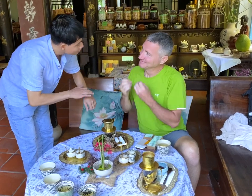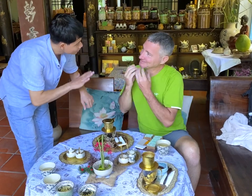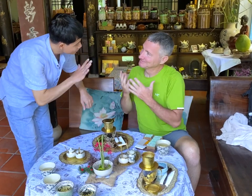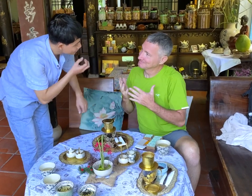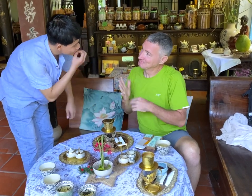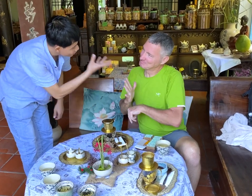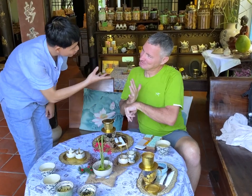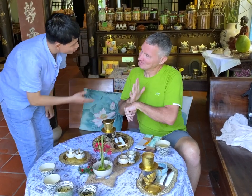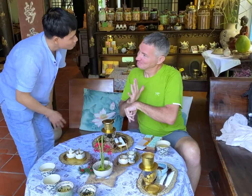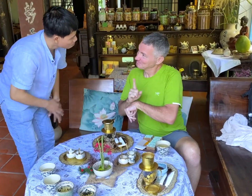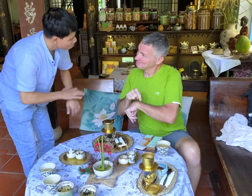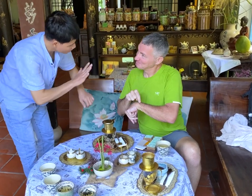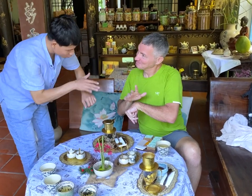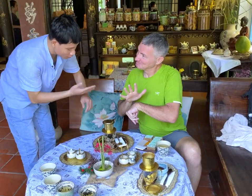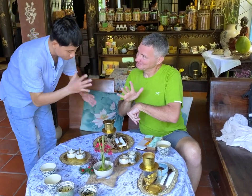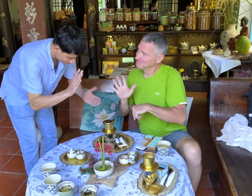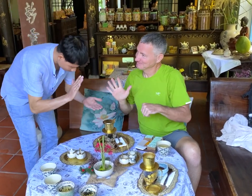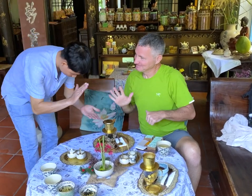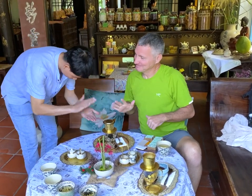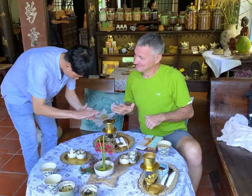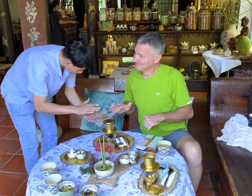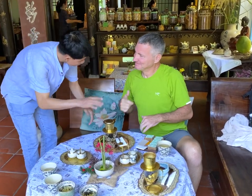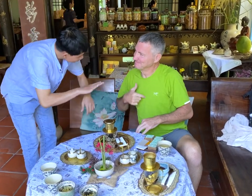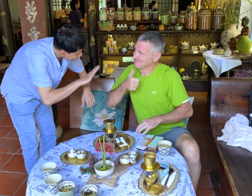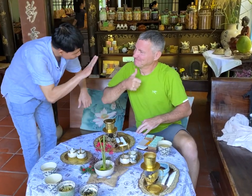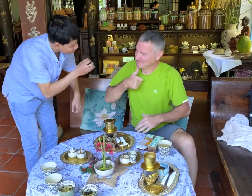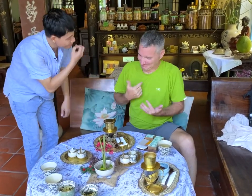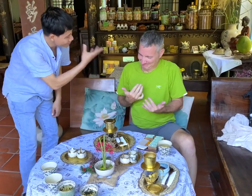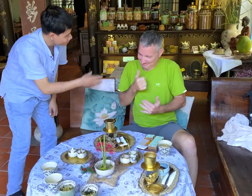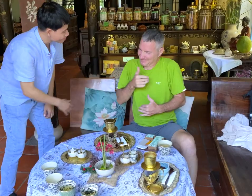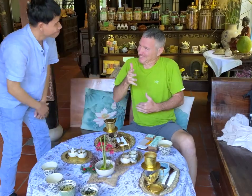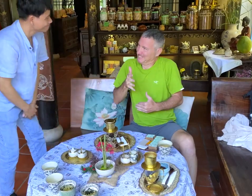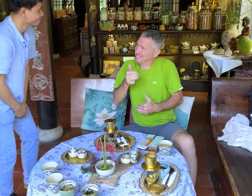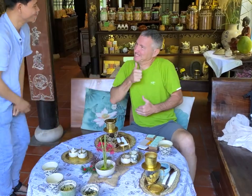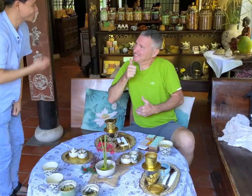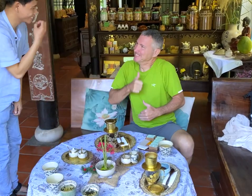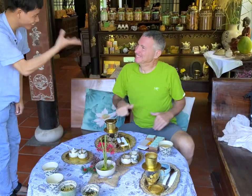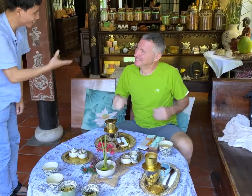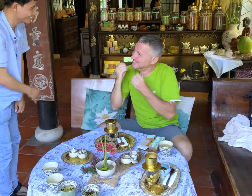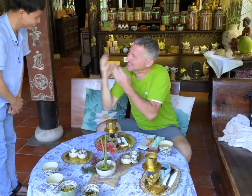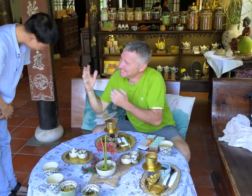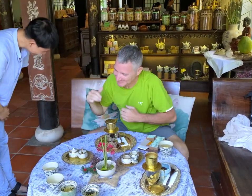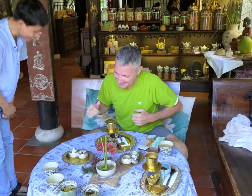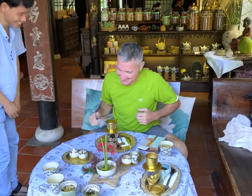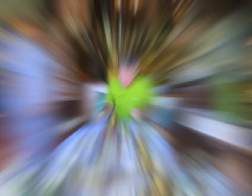Thank you. Wait about 5 minutes. I will be patient. Thank you.